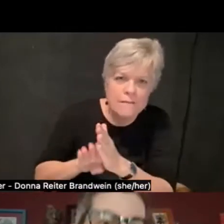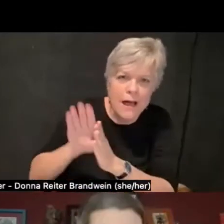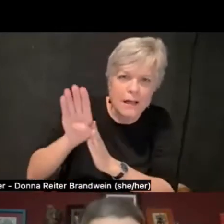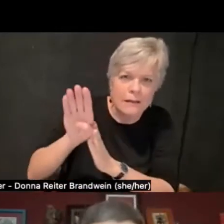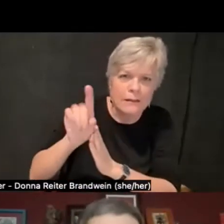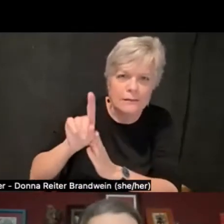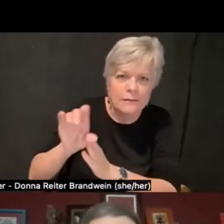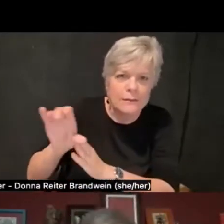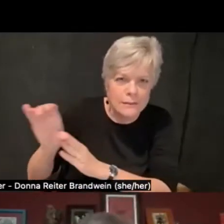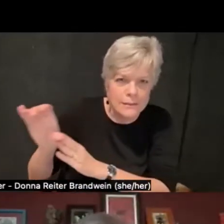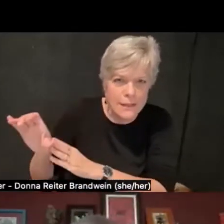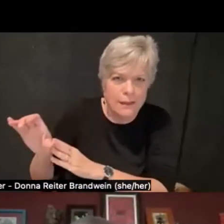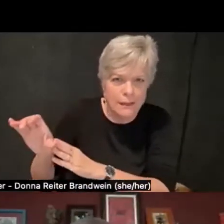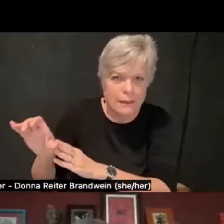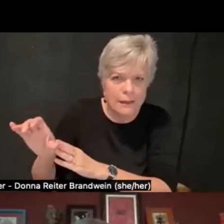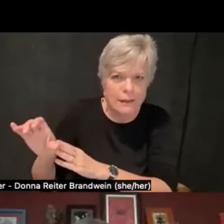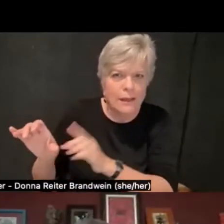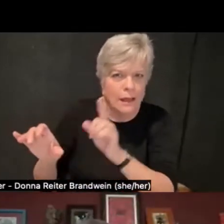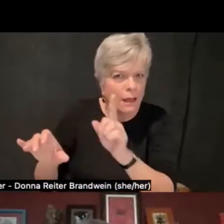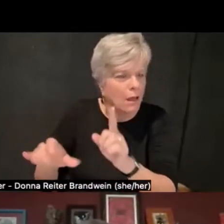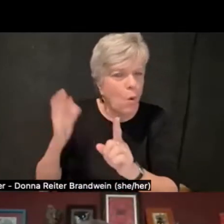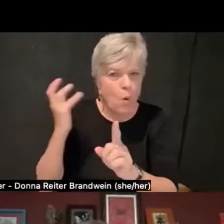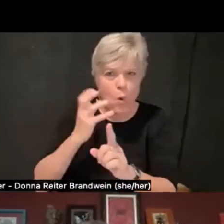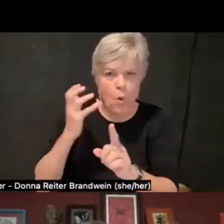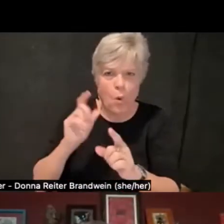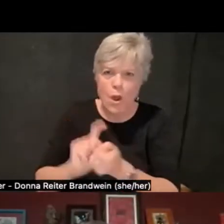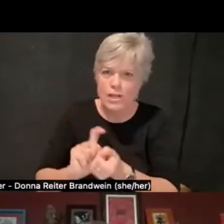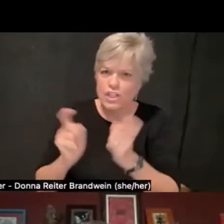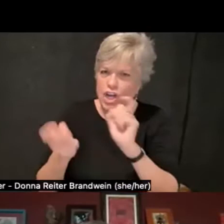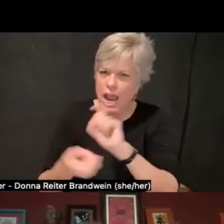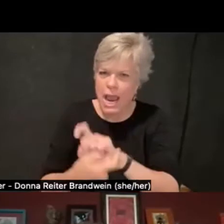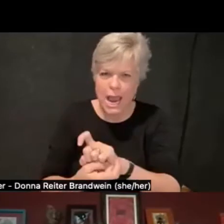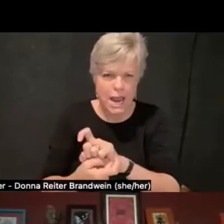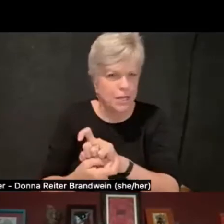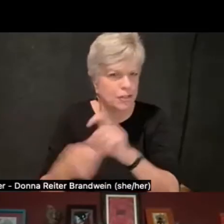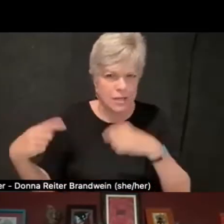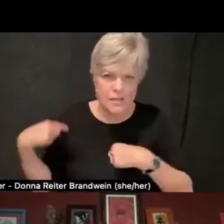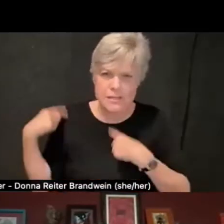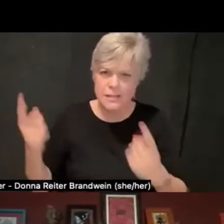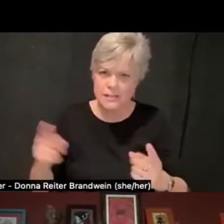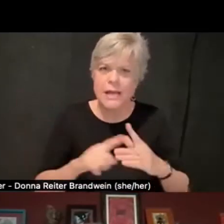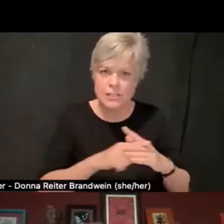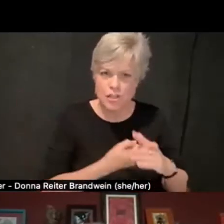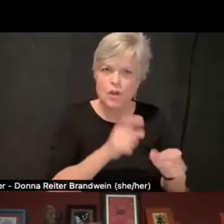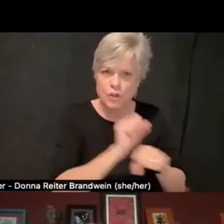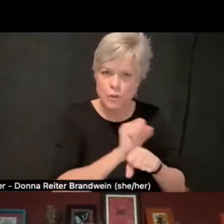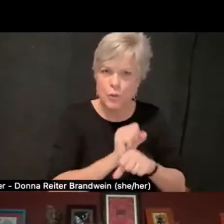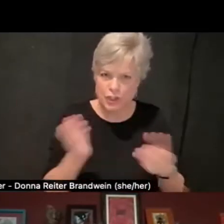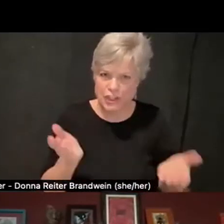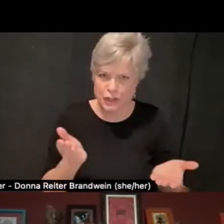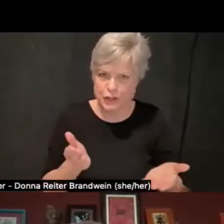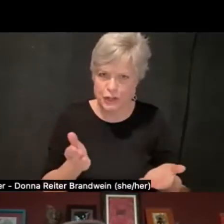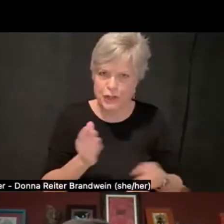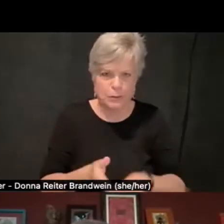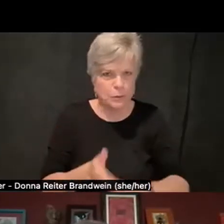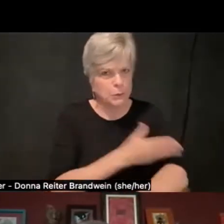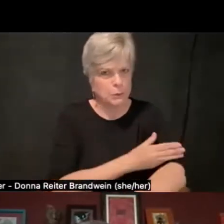and being in a very different place than when I began my career at the institution. And so one of the things that I think is really important,